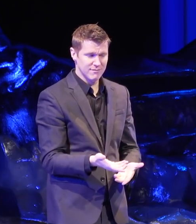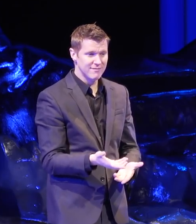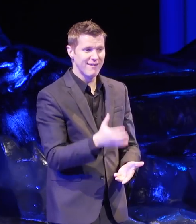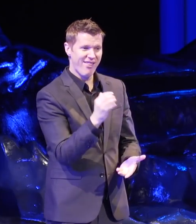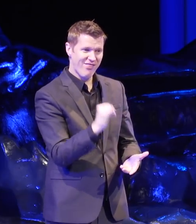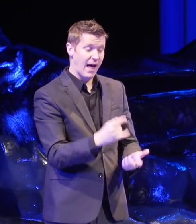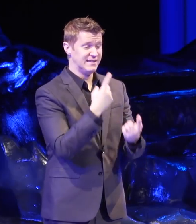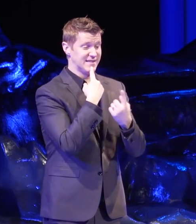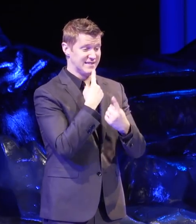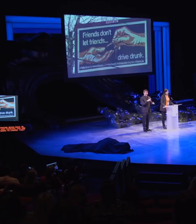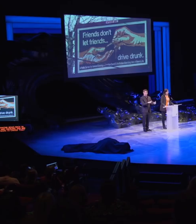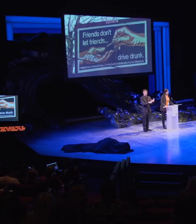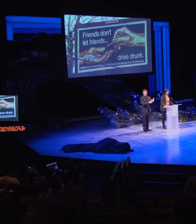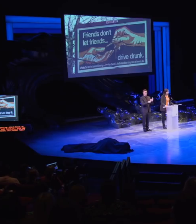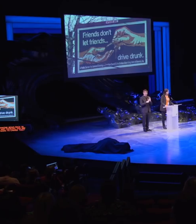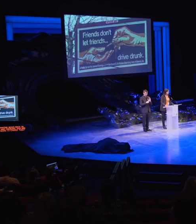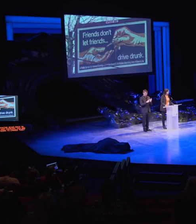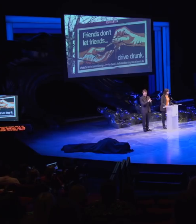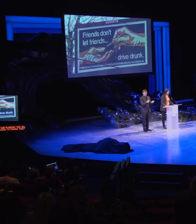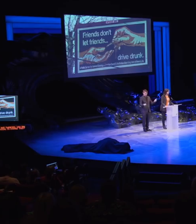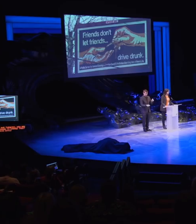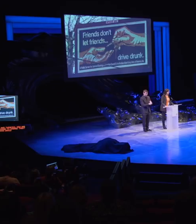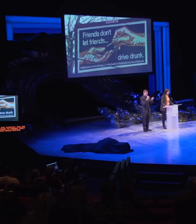Success would require changing decision making